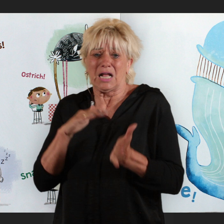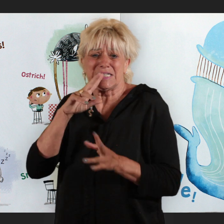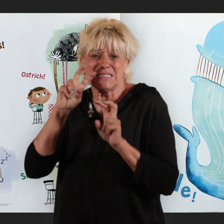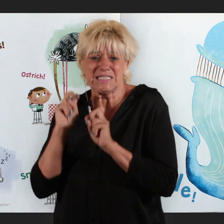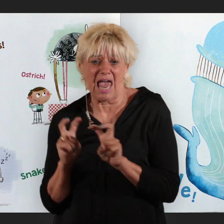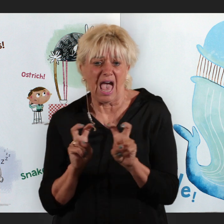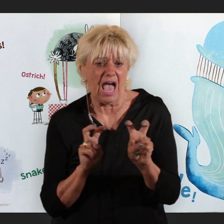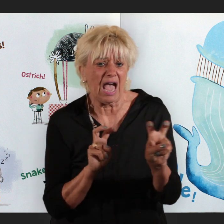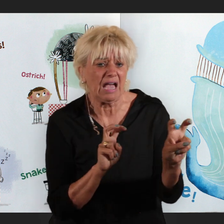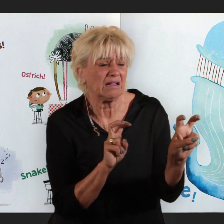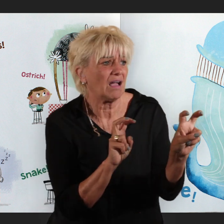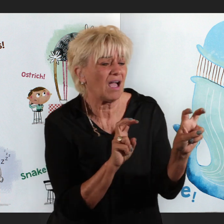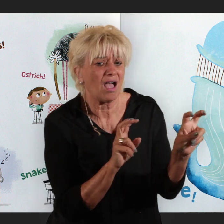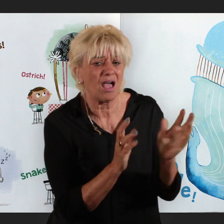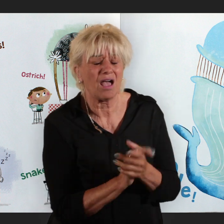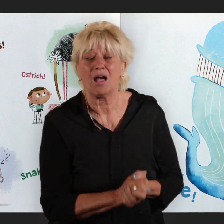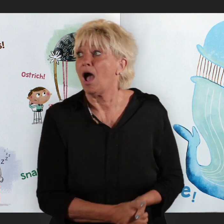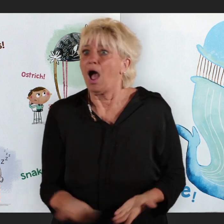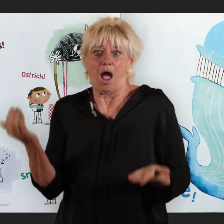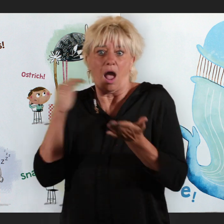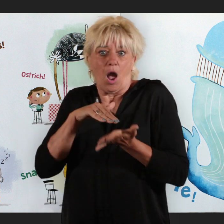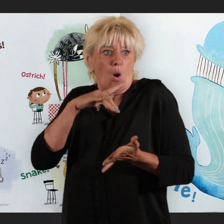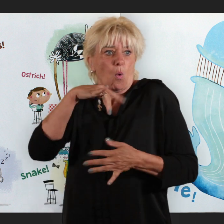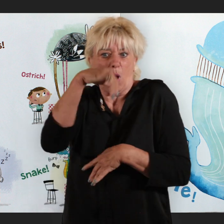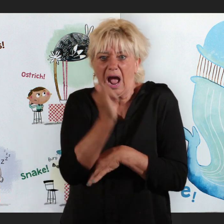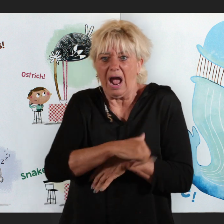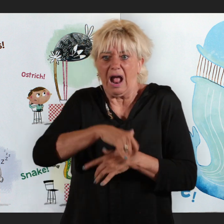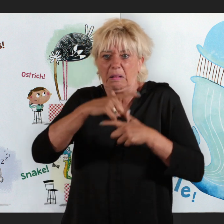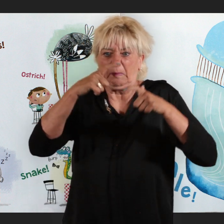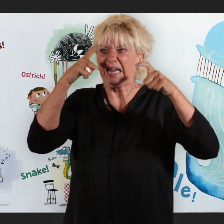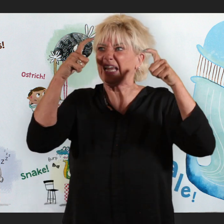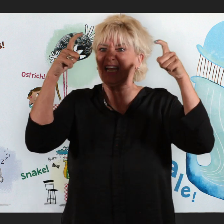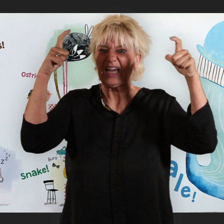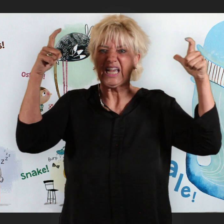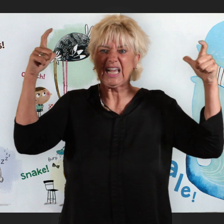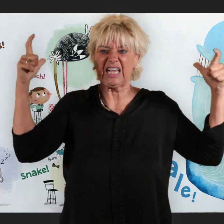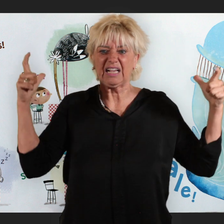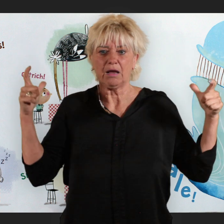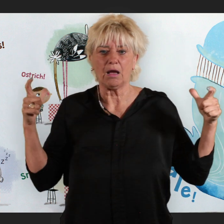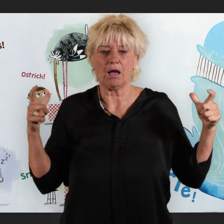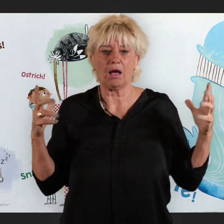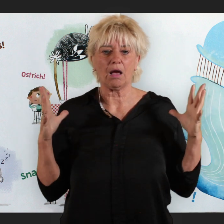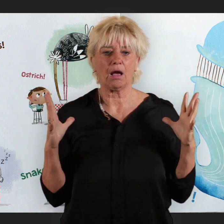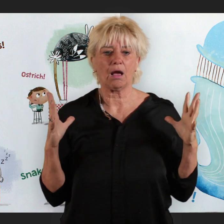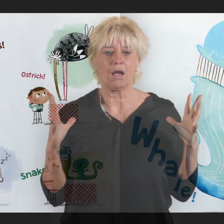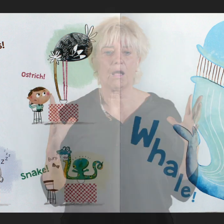Snake! Whale!